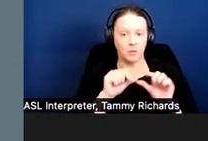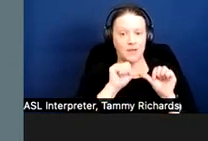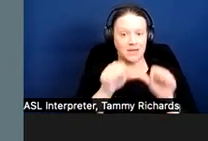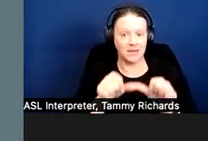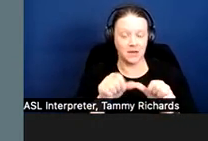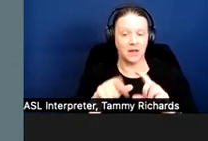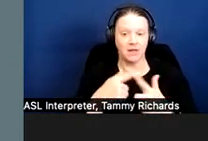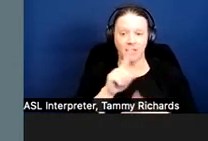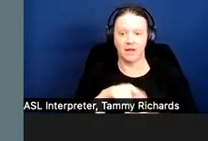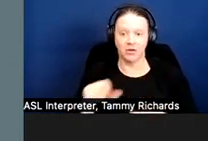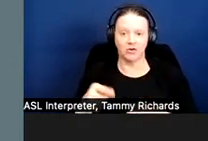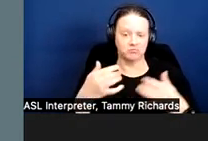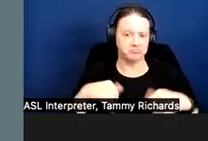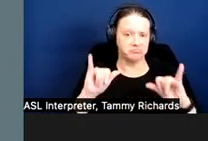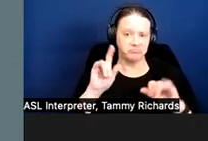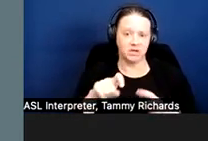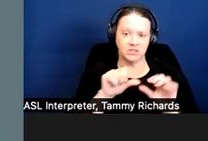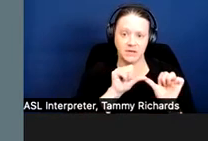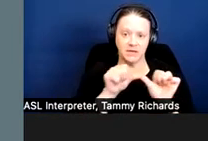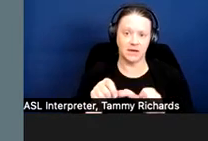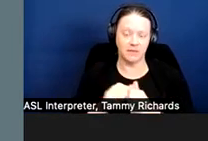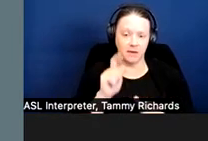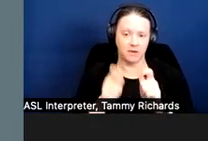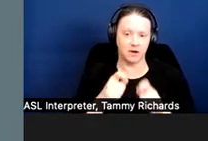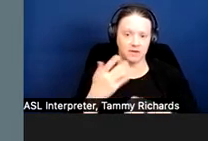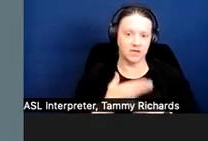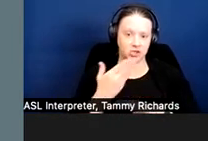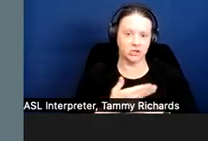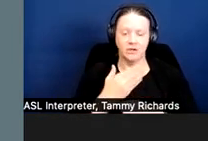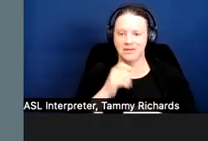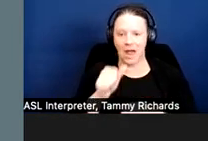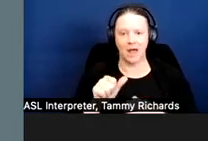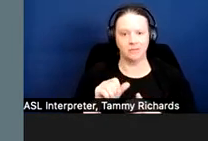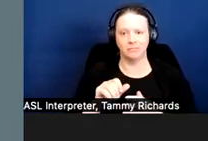be required to maintain the modification; that would not fall on the tenant.